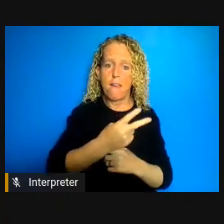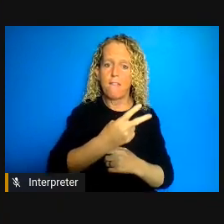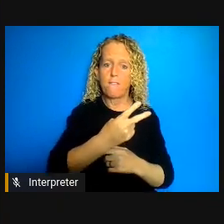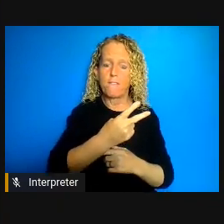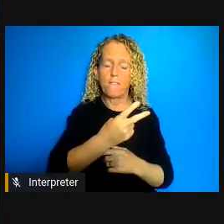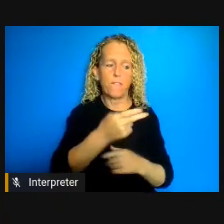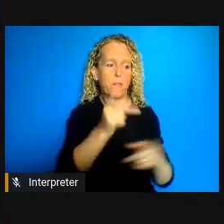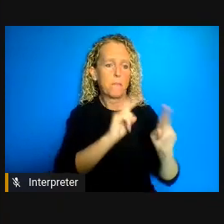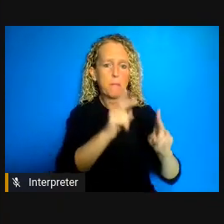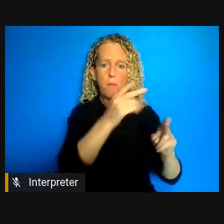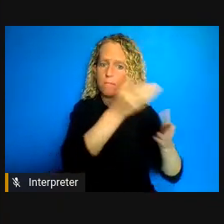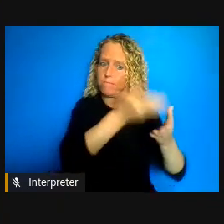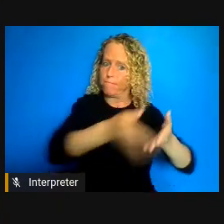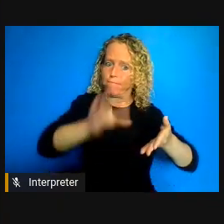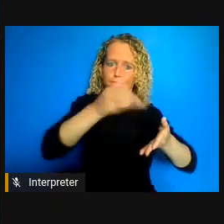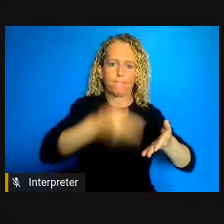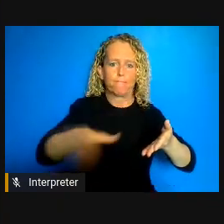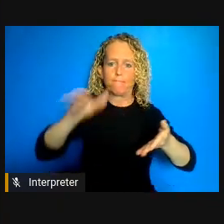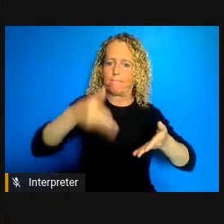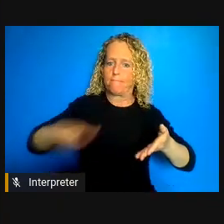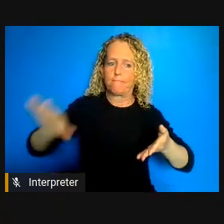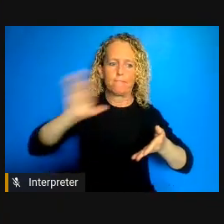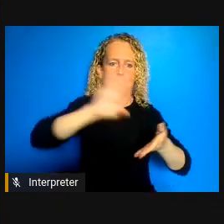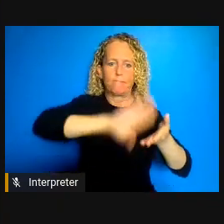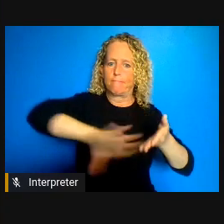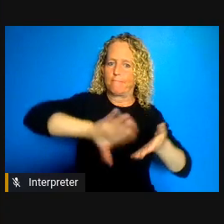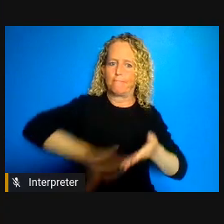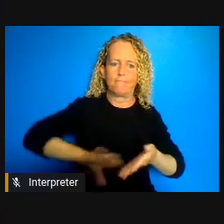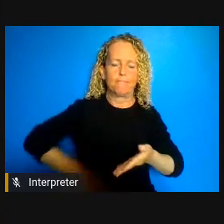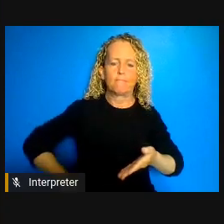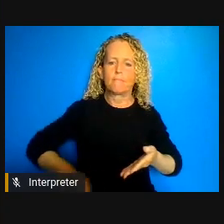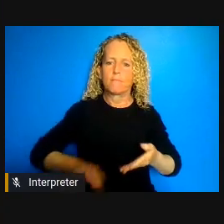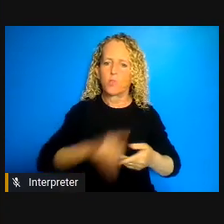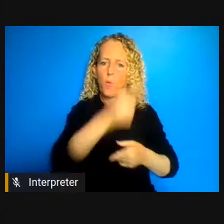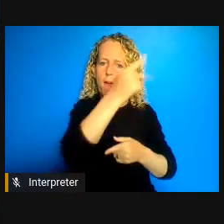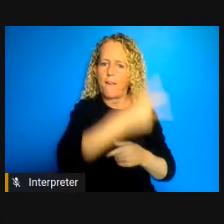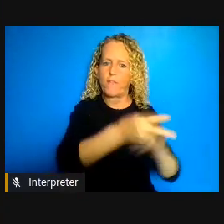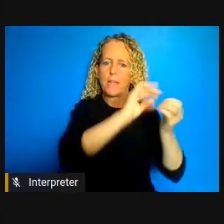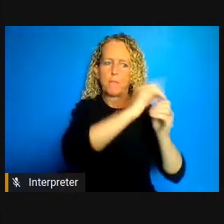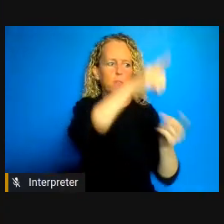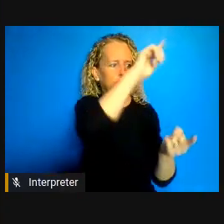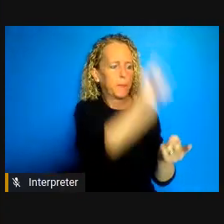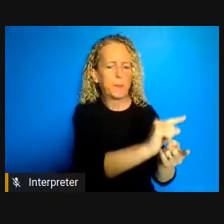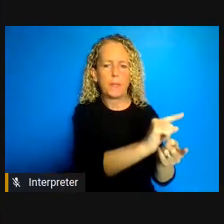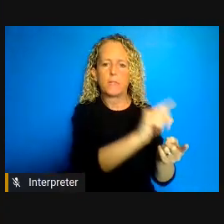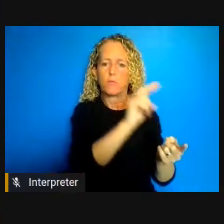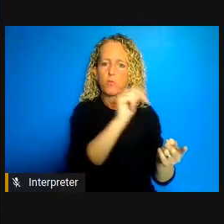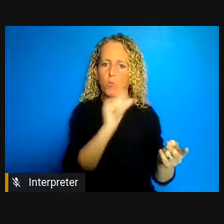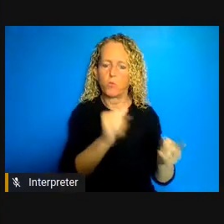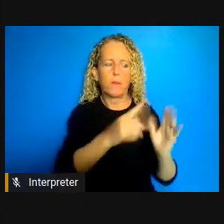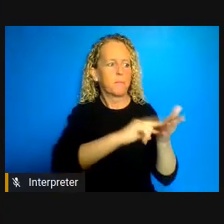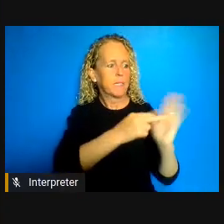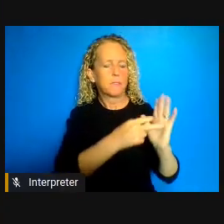in a bit it's been really good and the results are visible so right now in Nova